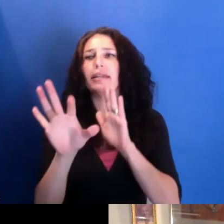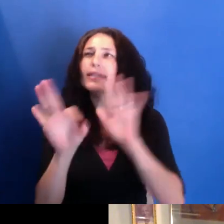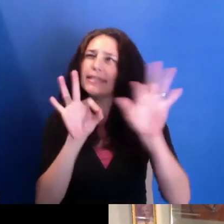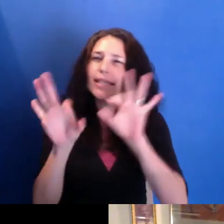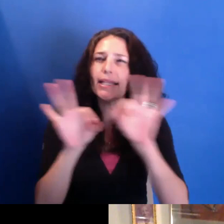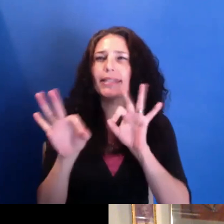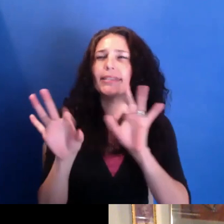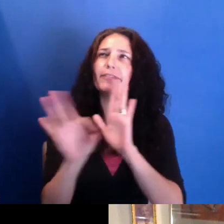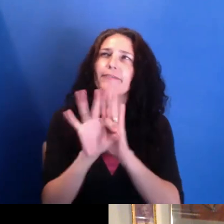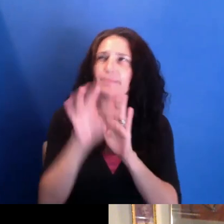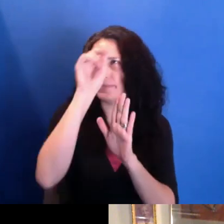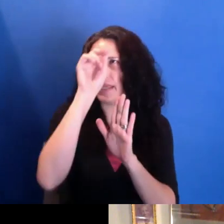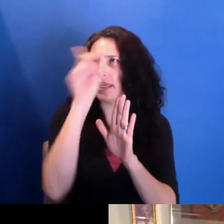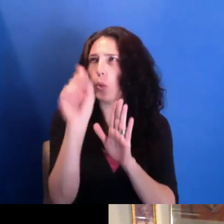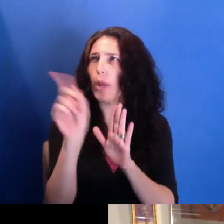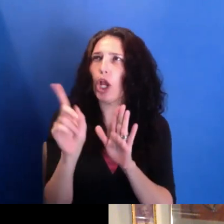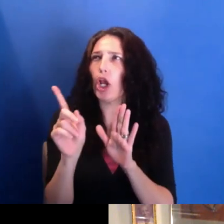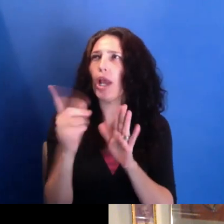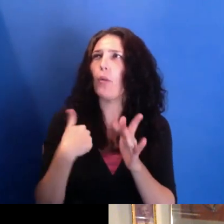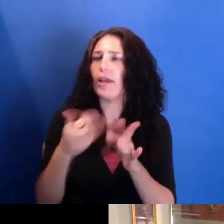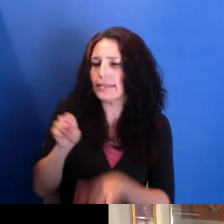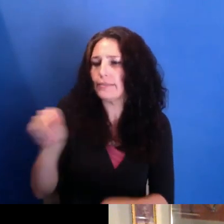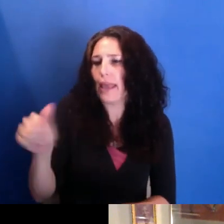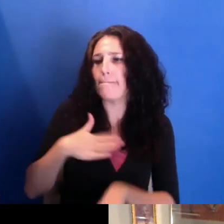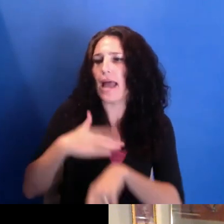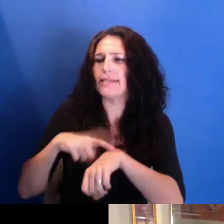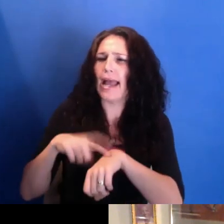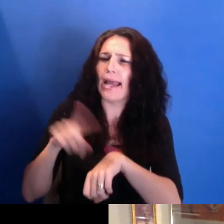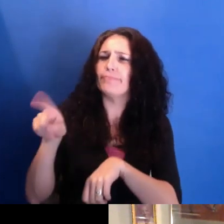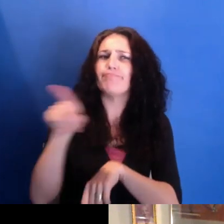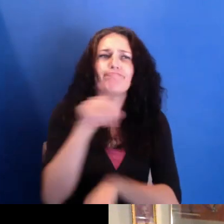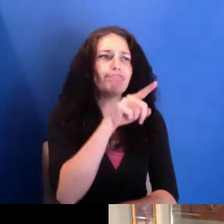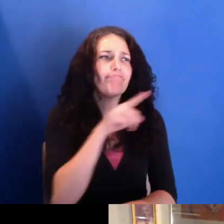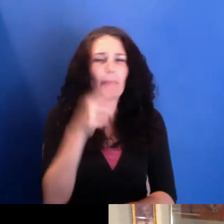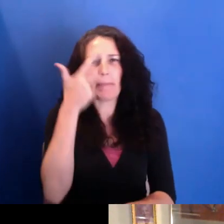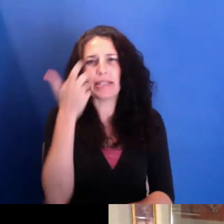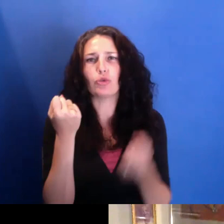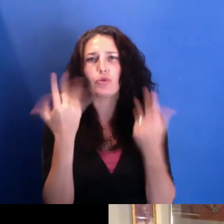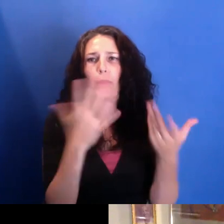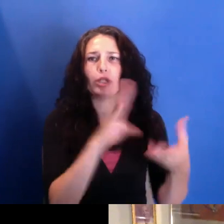placed-- where I spent my time. There were always stories about-- of Black resistance,